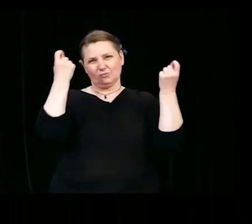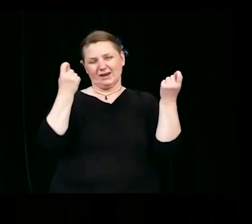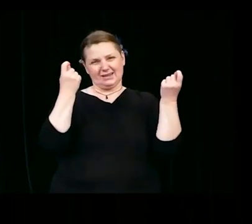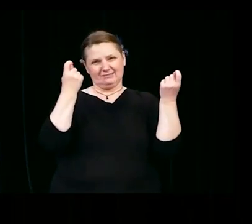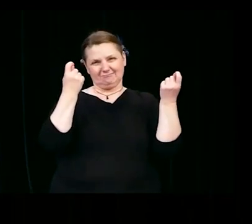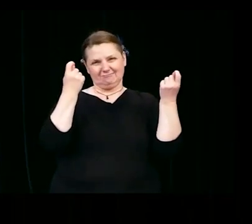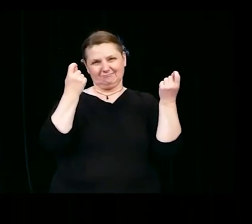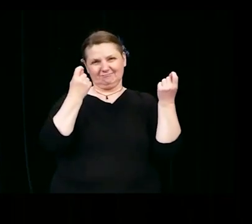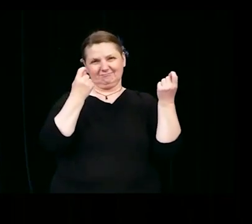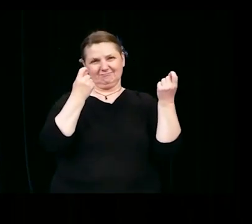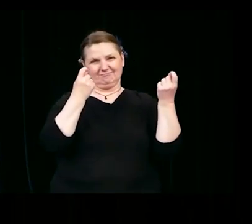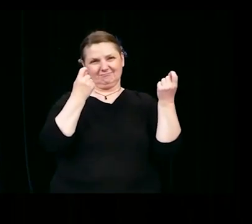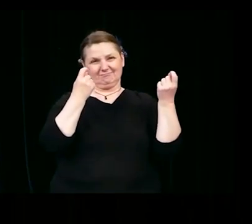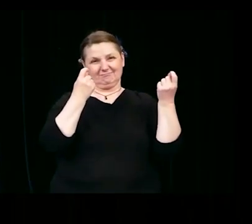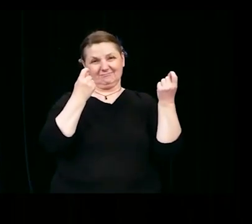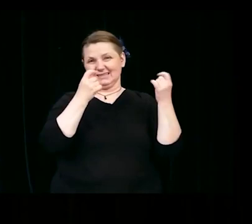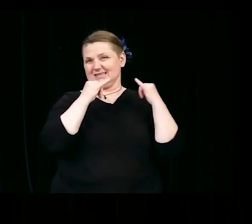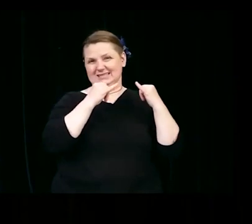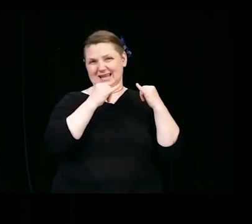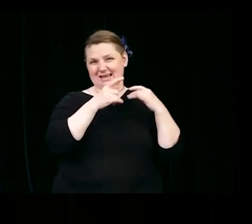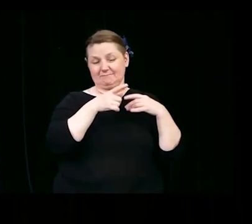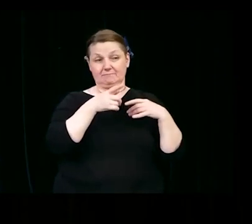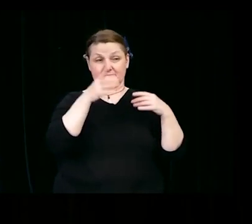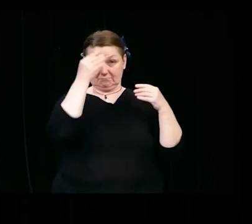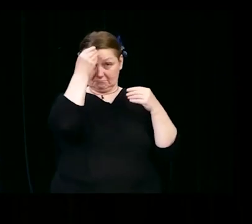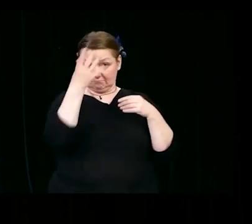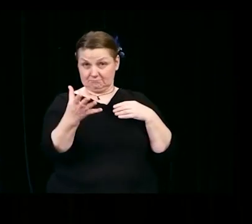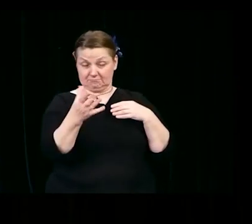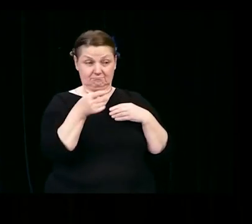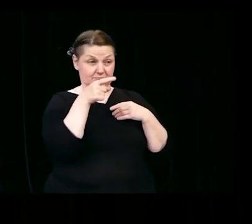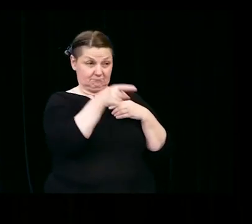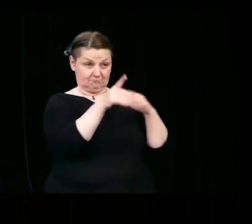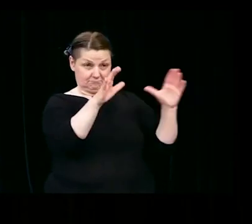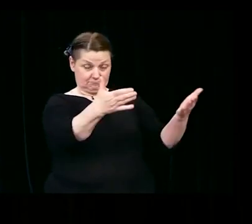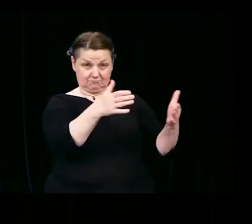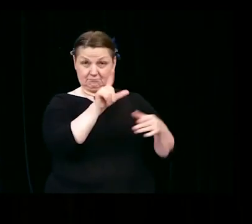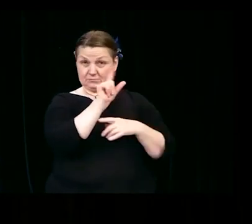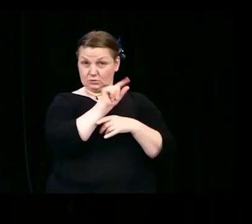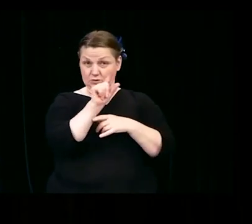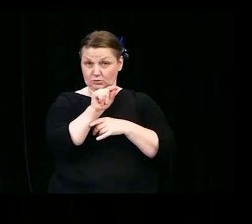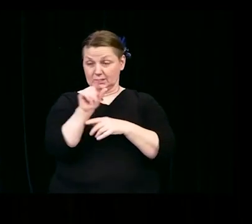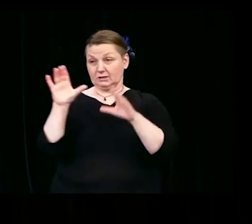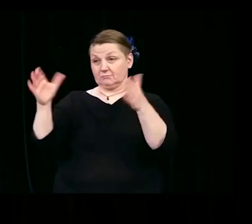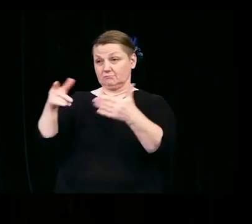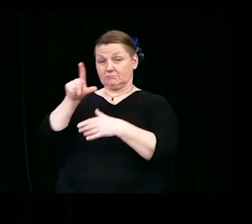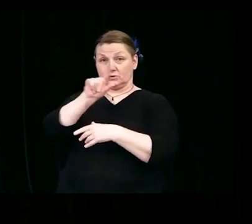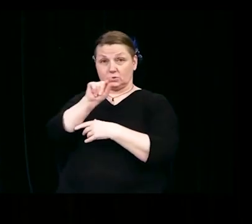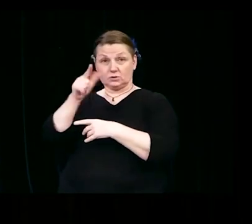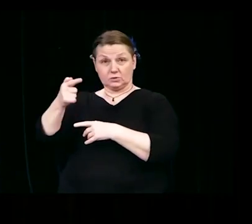HCC graduates of 2020 and 2021. I am part of you